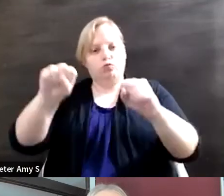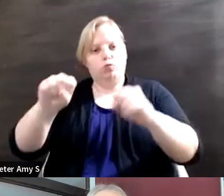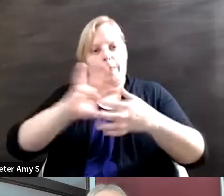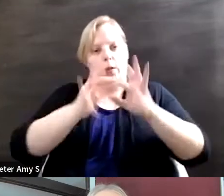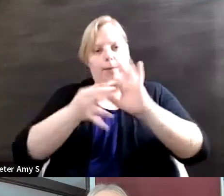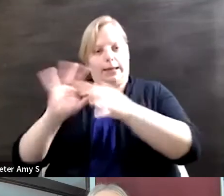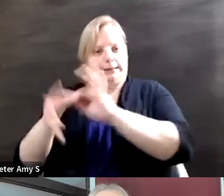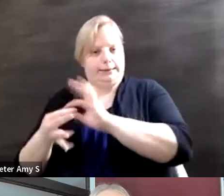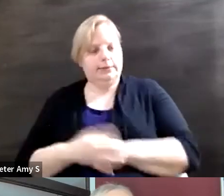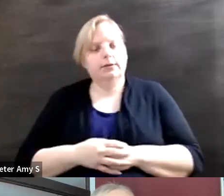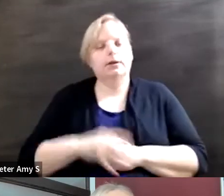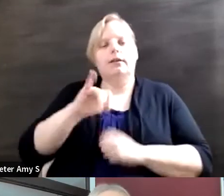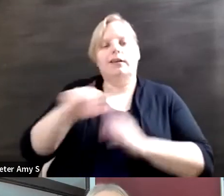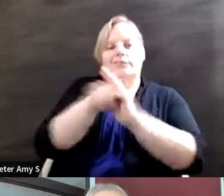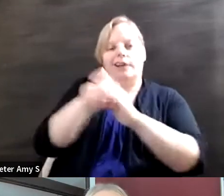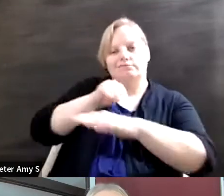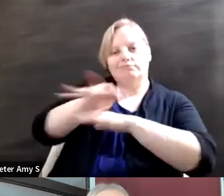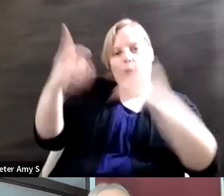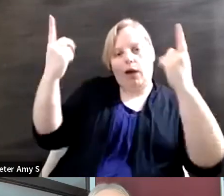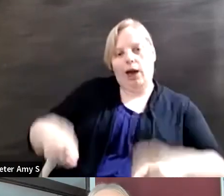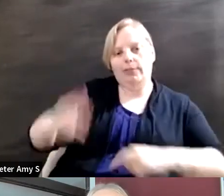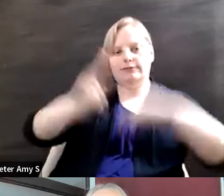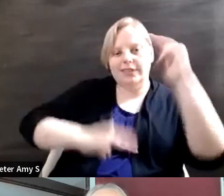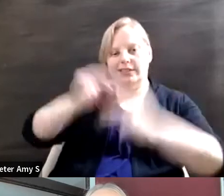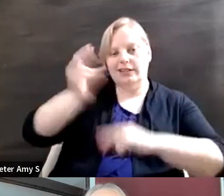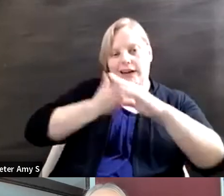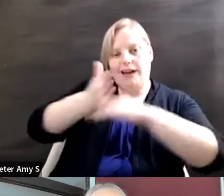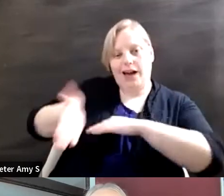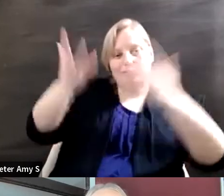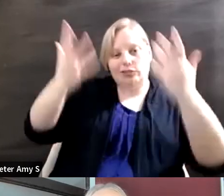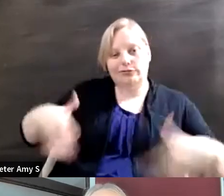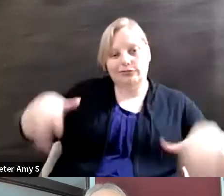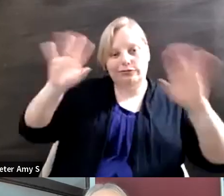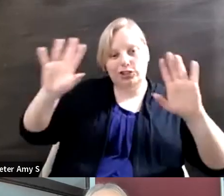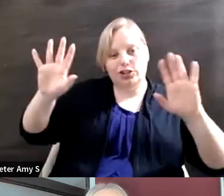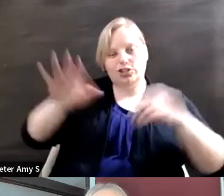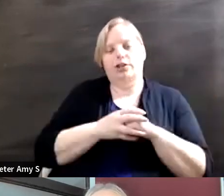and the detriment of what what happens to facilities after the massive financial and